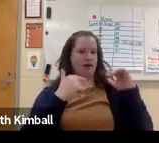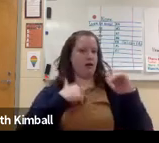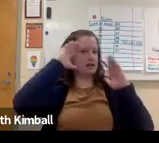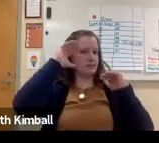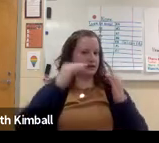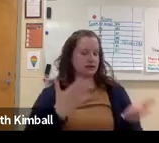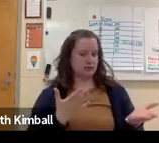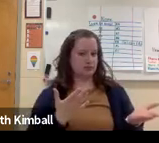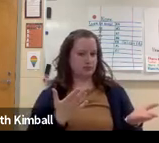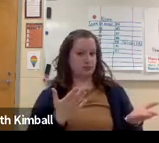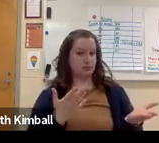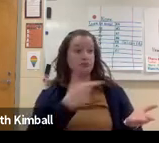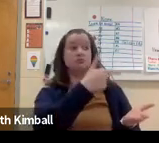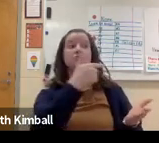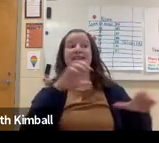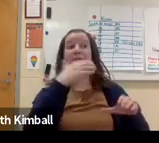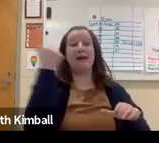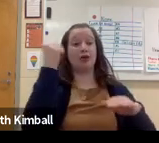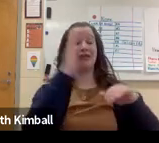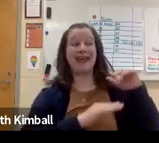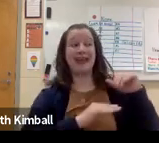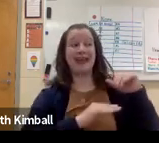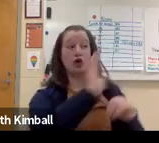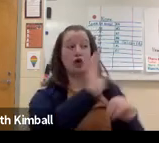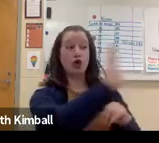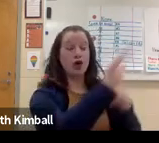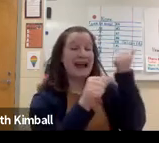And she did much better than I expected.